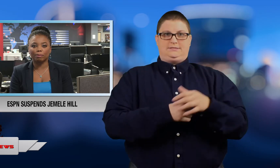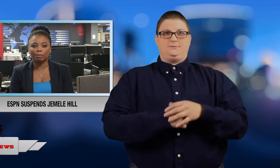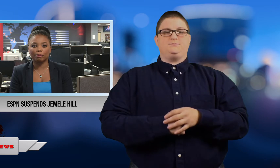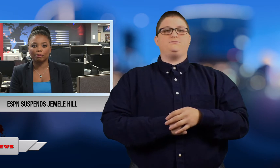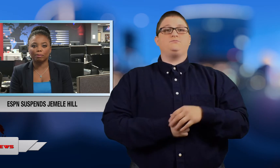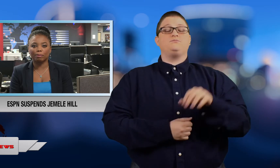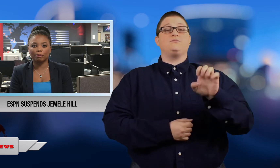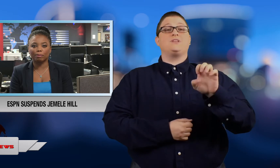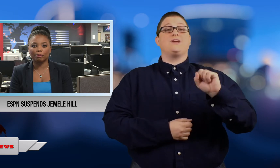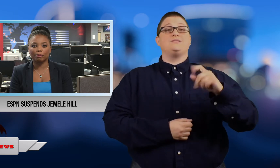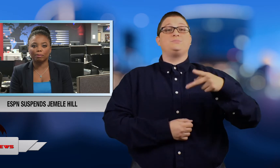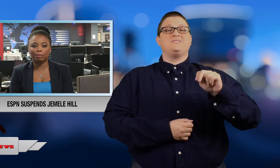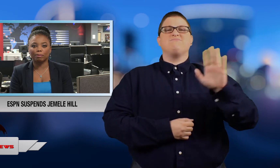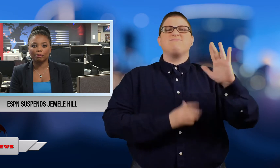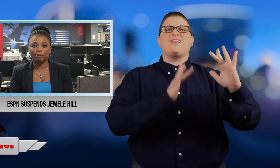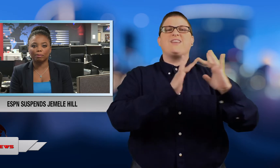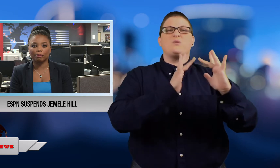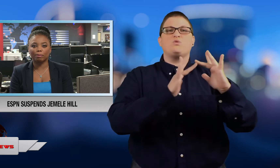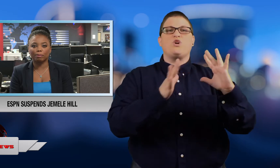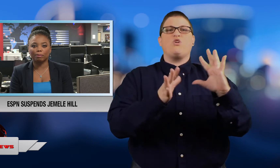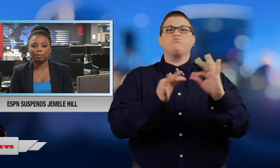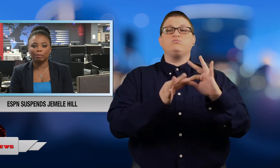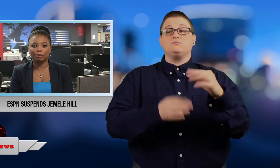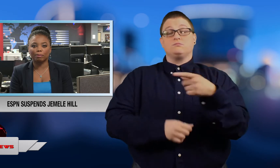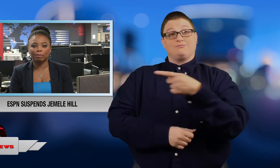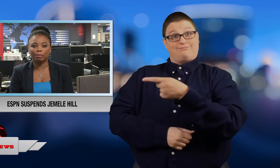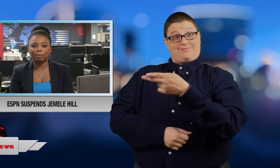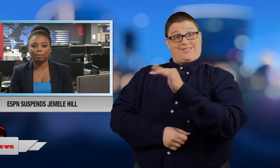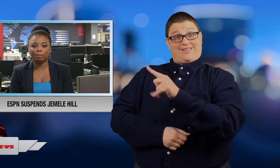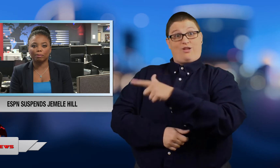The network said Hill has